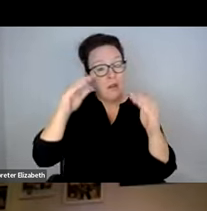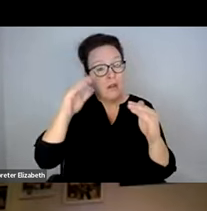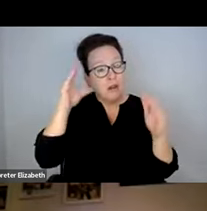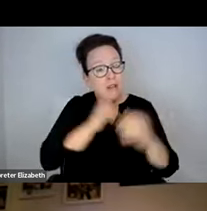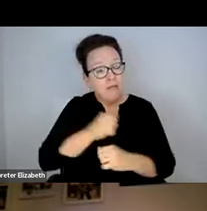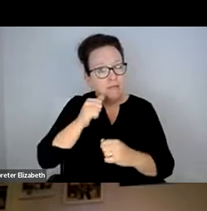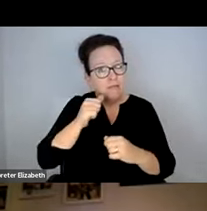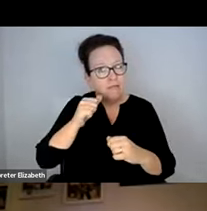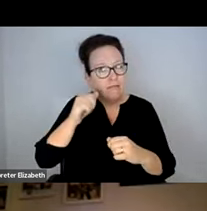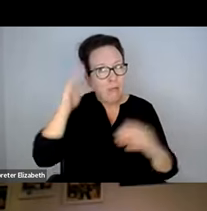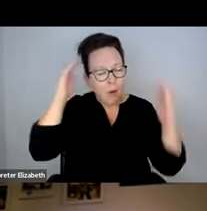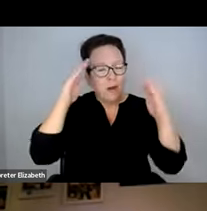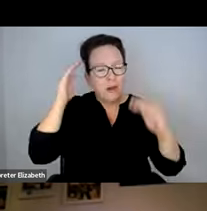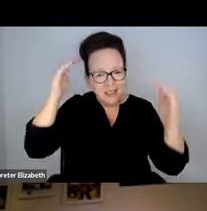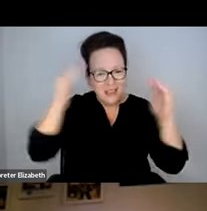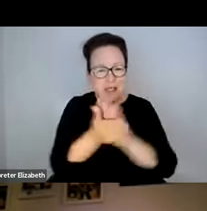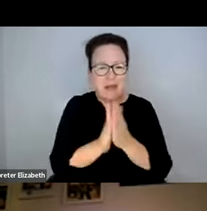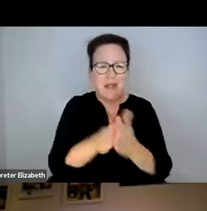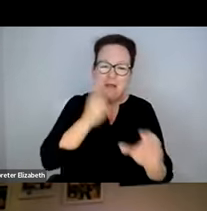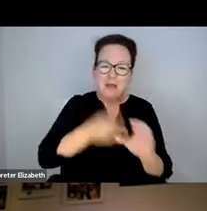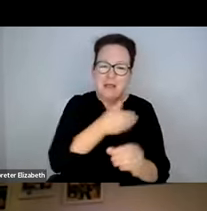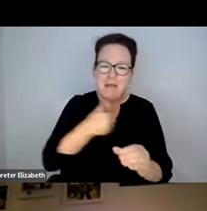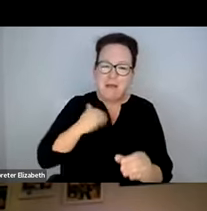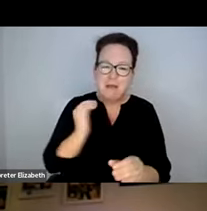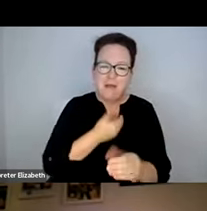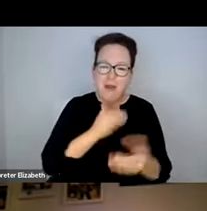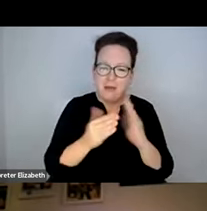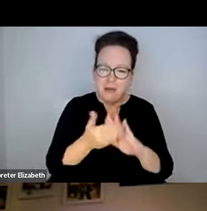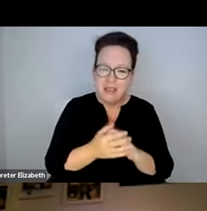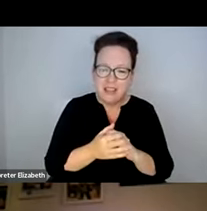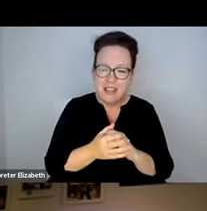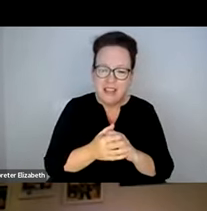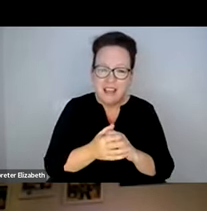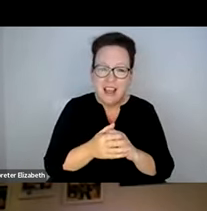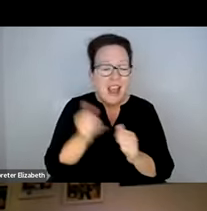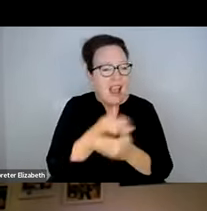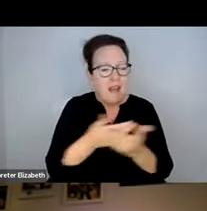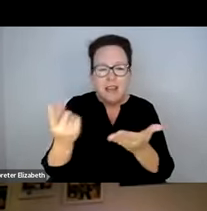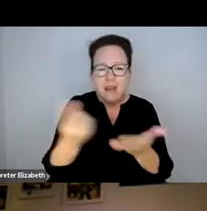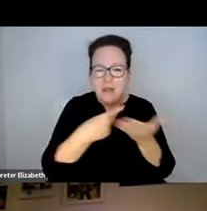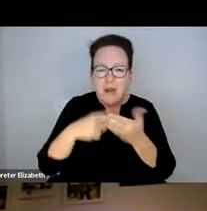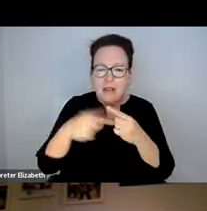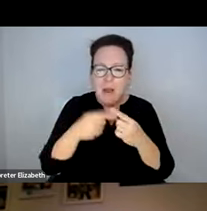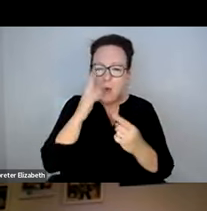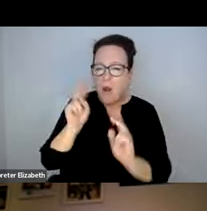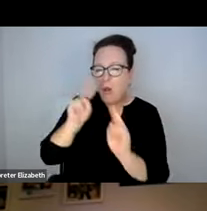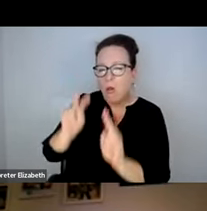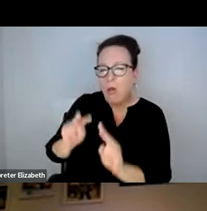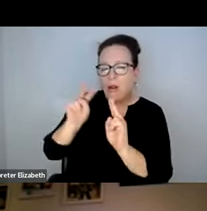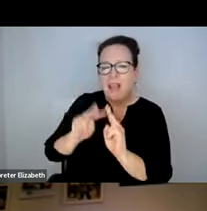DISABILITIES AND OLDER ADULTS TO BE FULLY PARTICIPATING MEMBERS IN OUR COMMUNITY. A COUPLE OF SPECIFIC THINGS WE